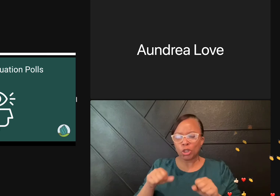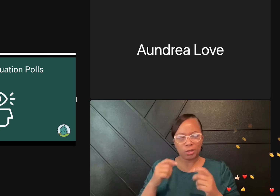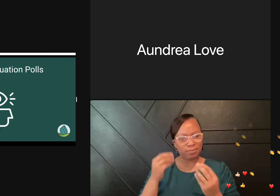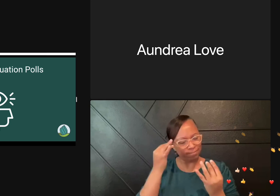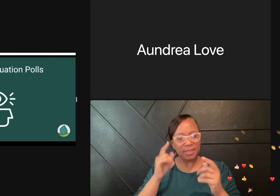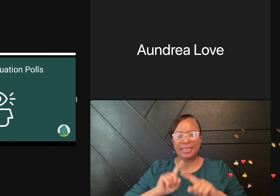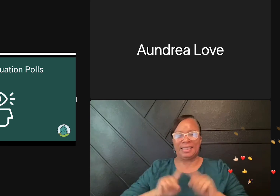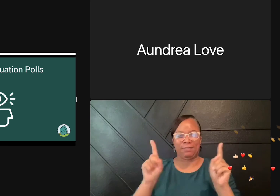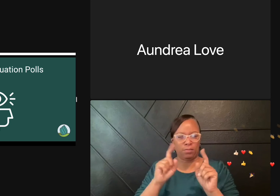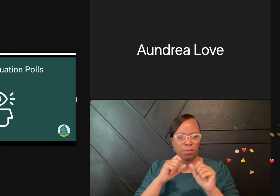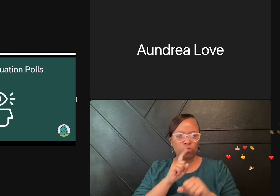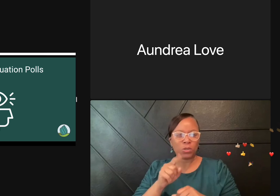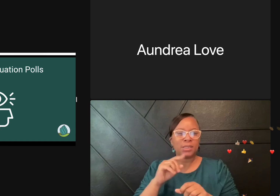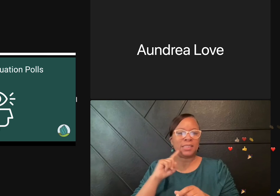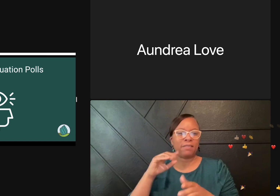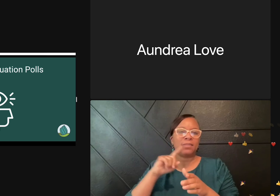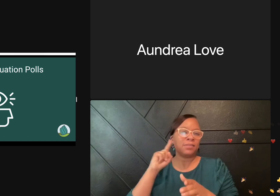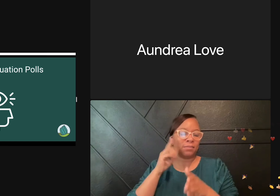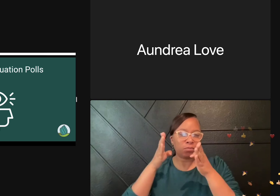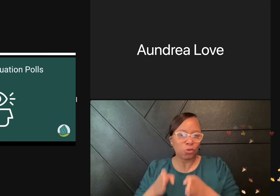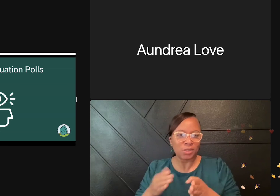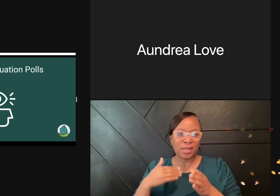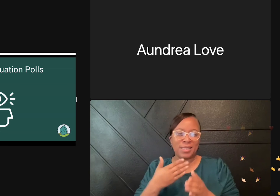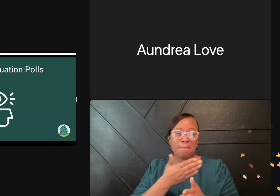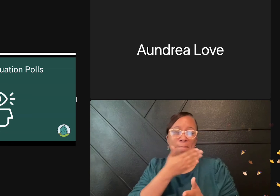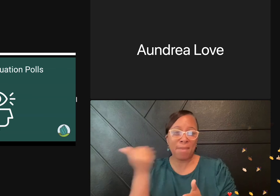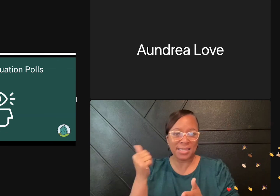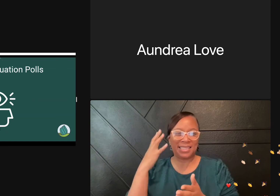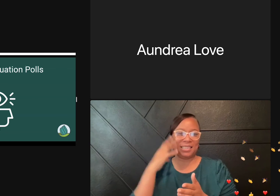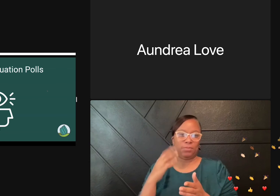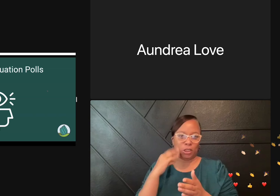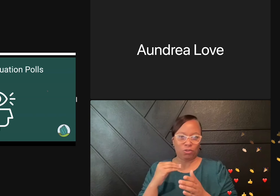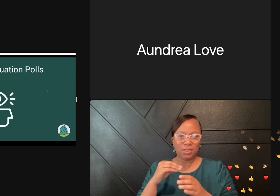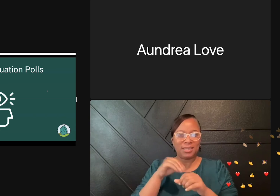think differently, giving the deaf person the best possible experience.